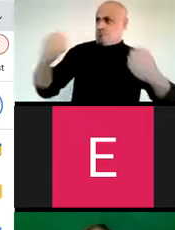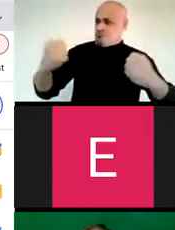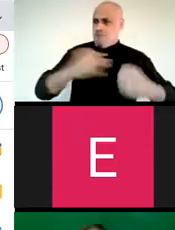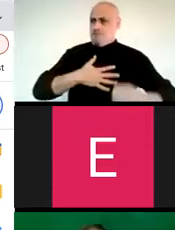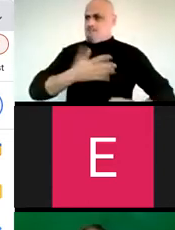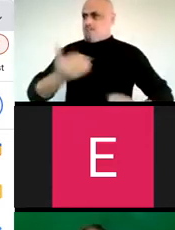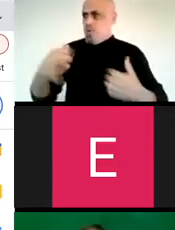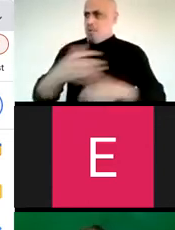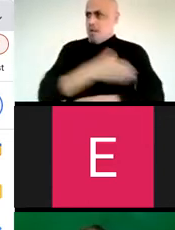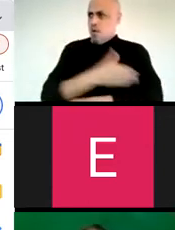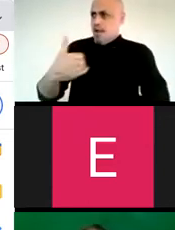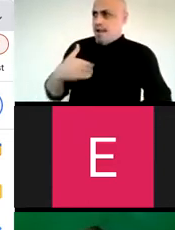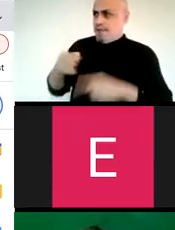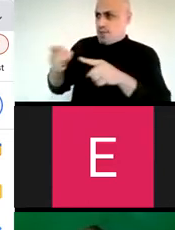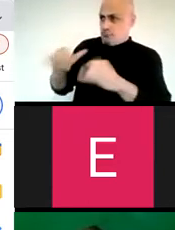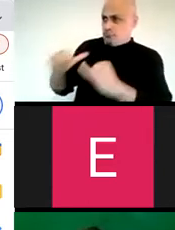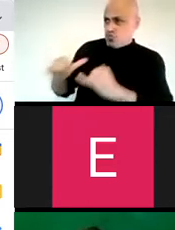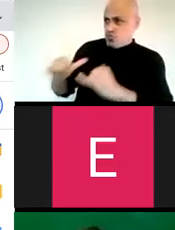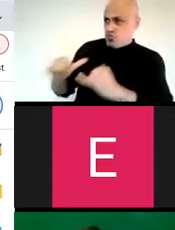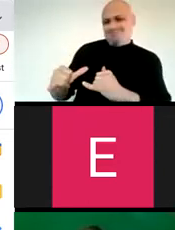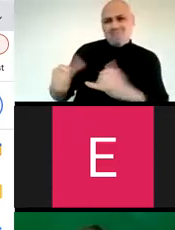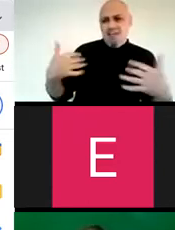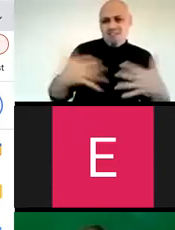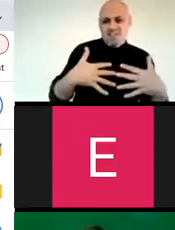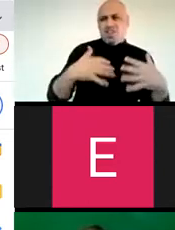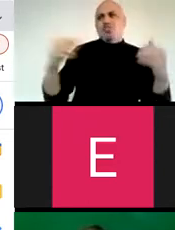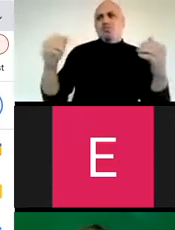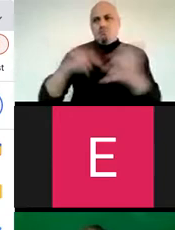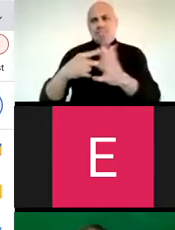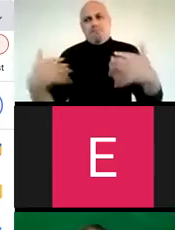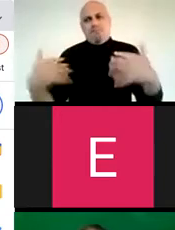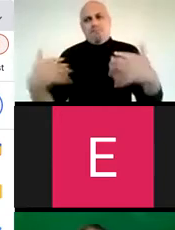and I may not have the same strength or willpower that you have, but fear is fear.